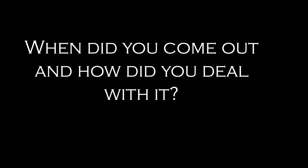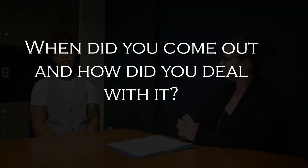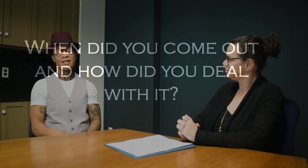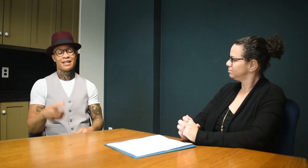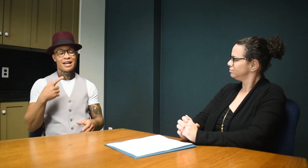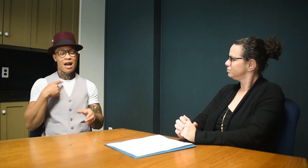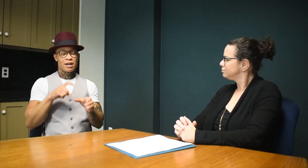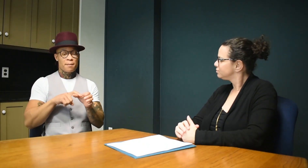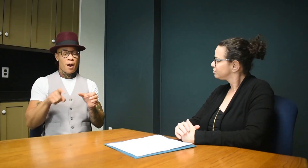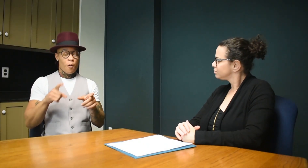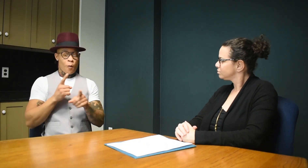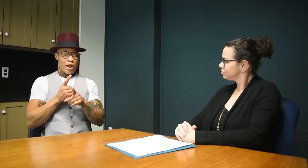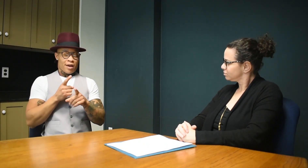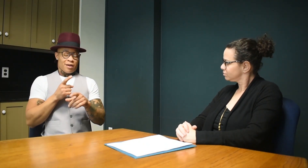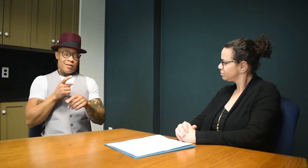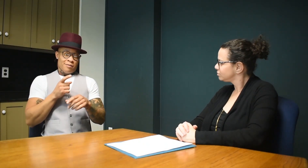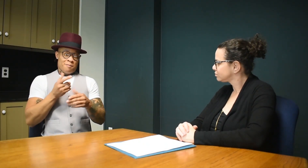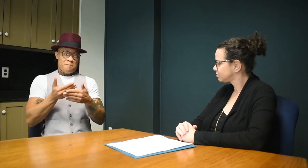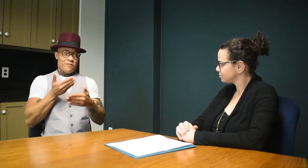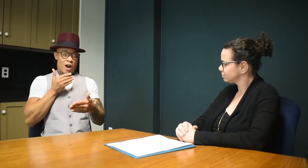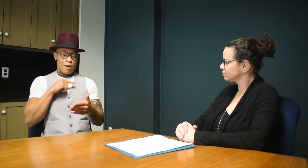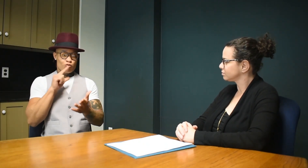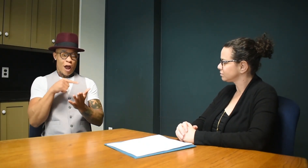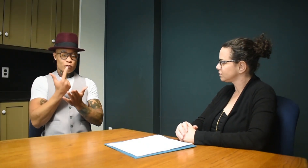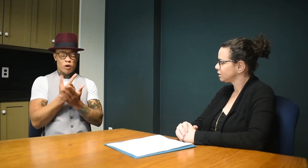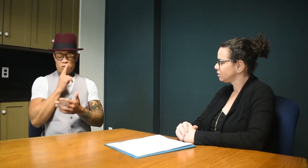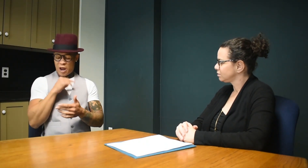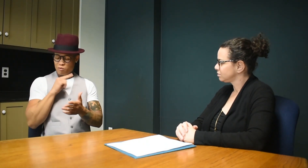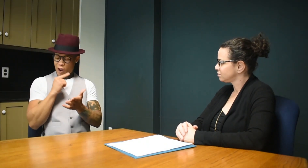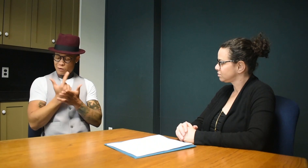I came out right before I graduated. I graduated in 2003...